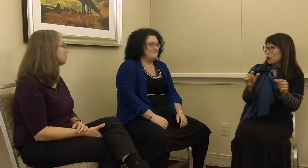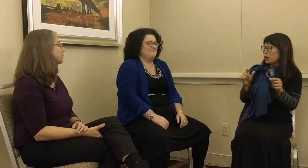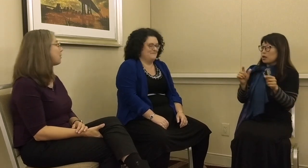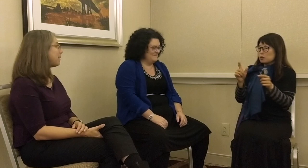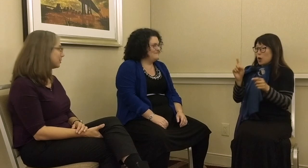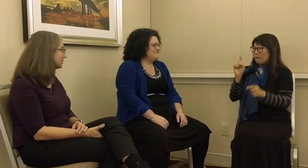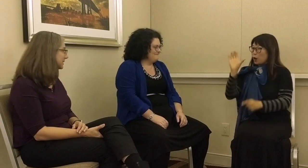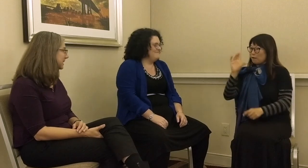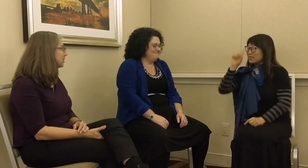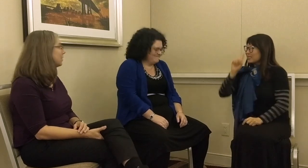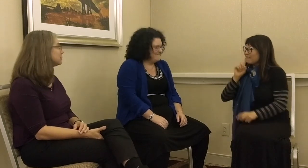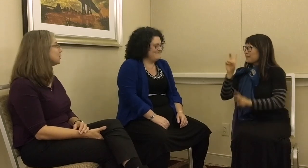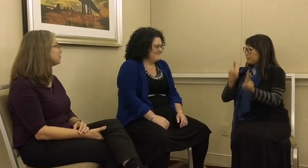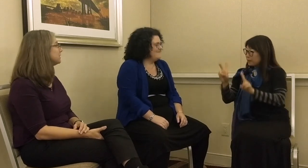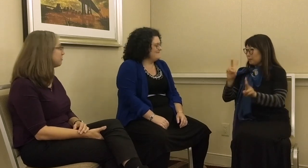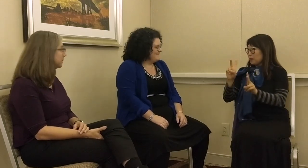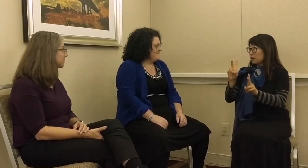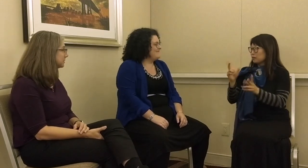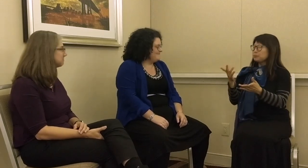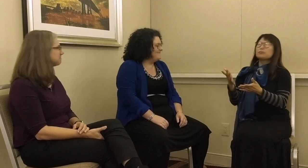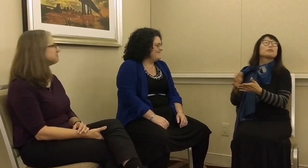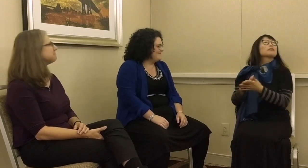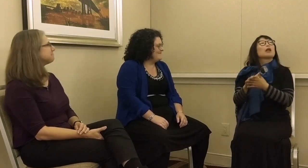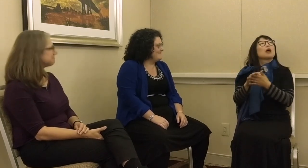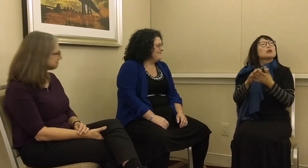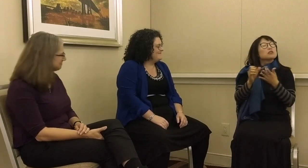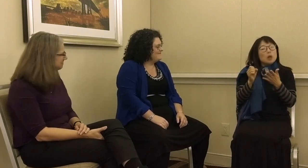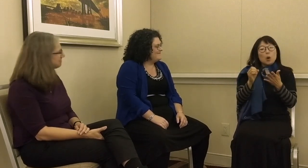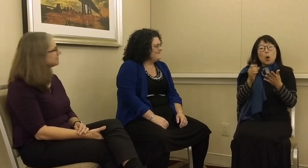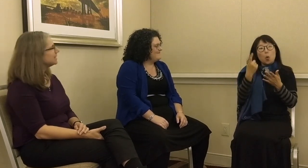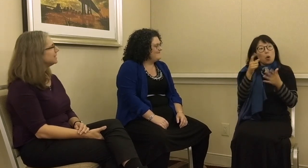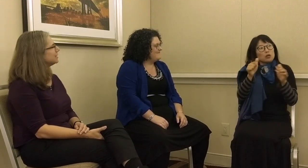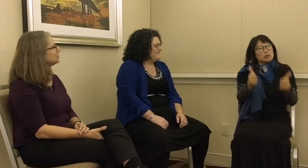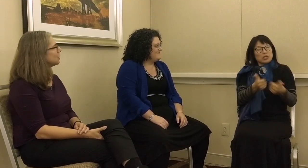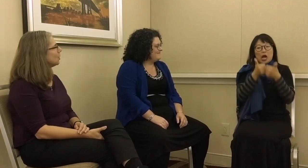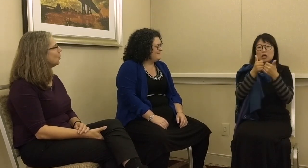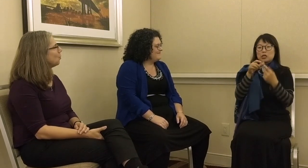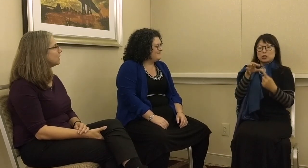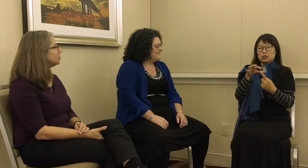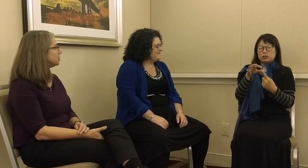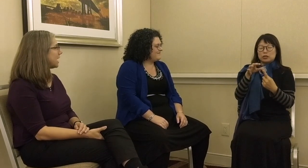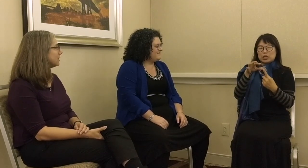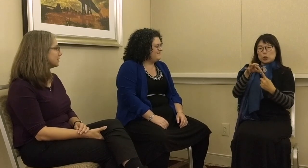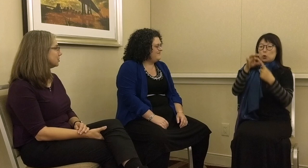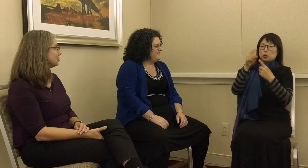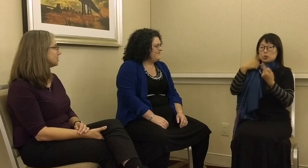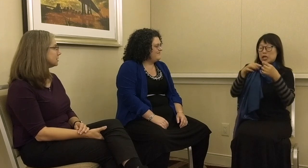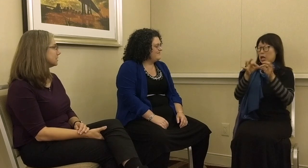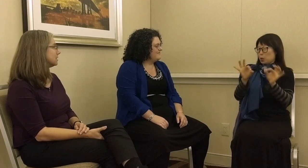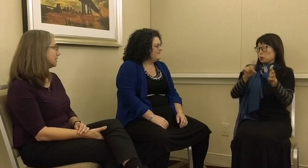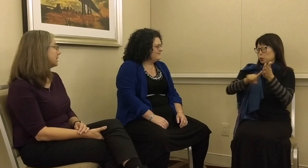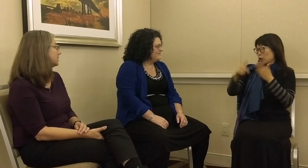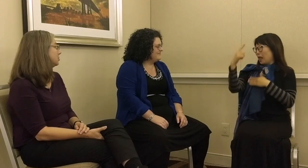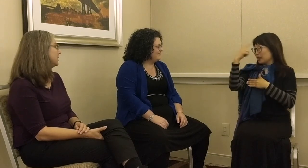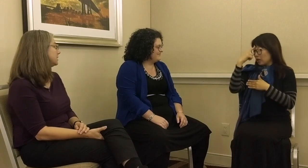and look for grammar. You have to look for deaf people. One challenge that is unique